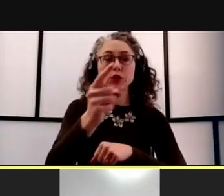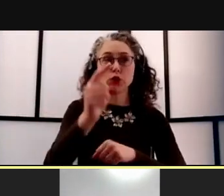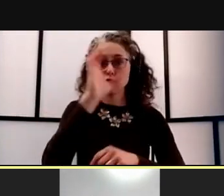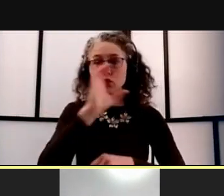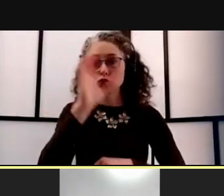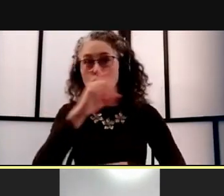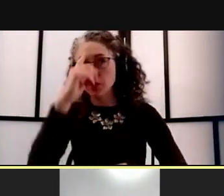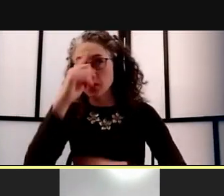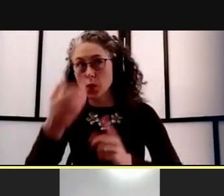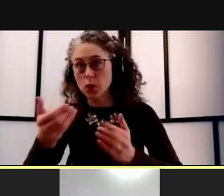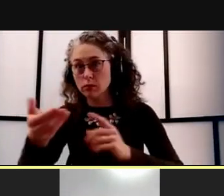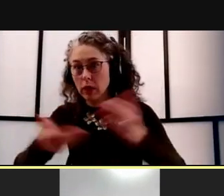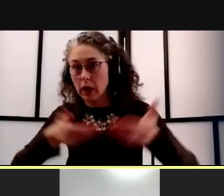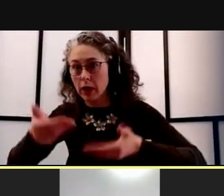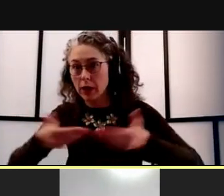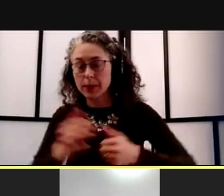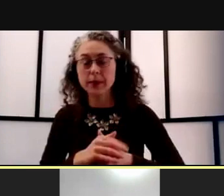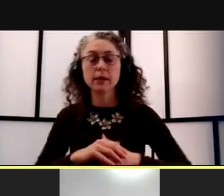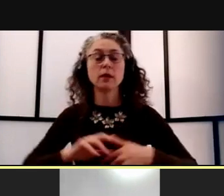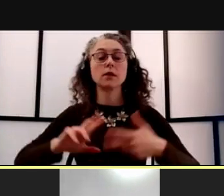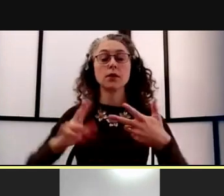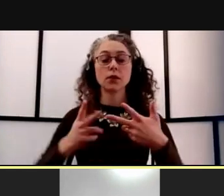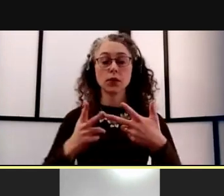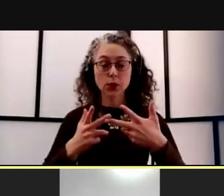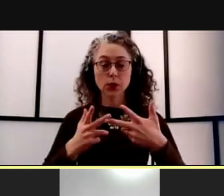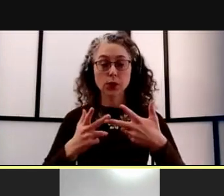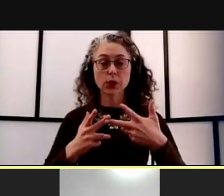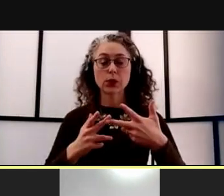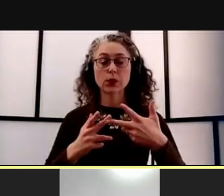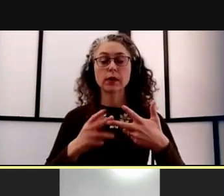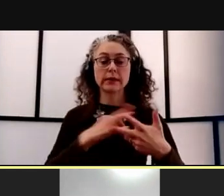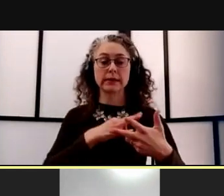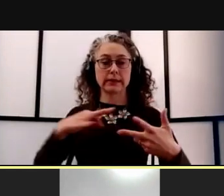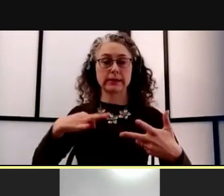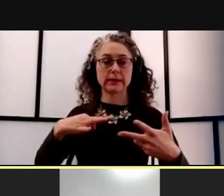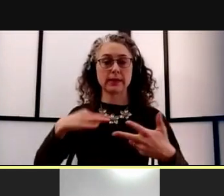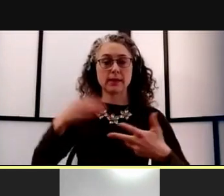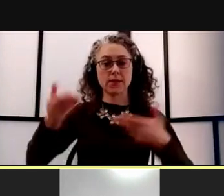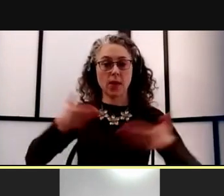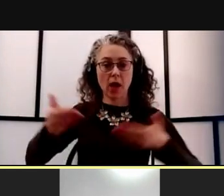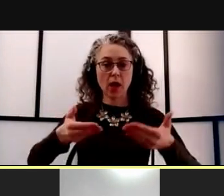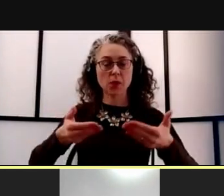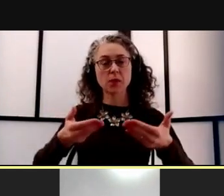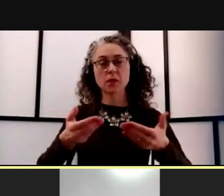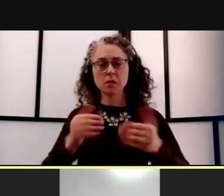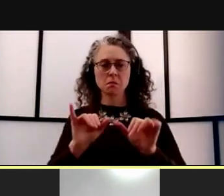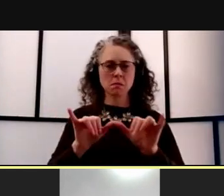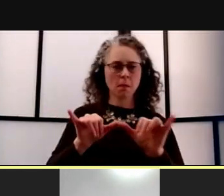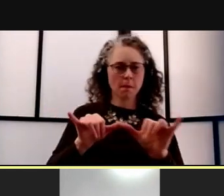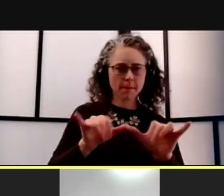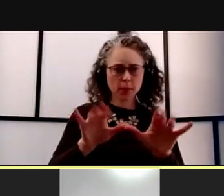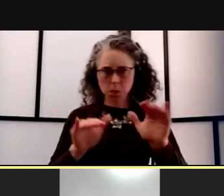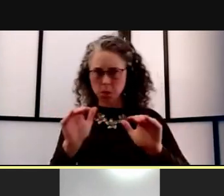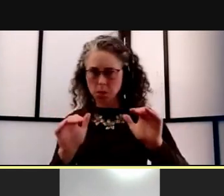and third, a resumption of staff hiring in measured ways to meet critical needs across campus